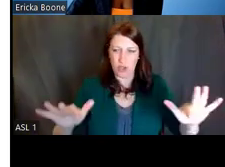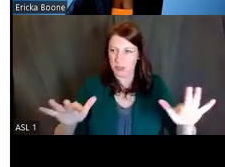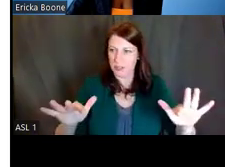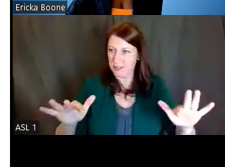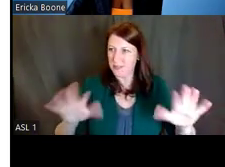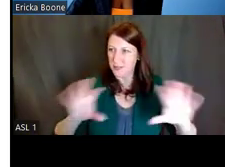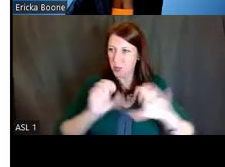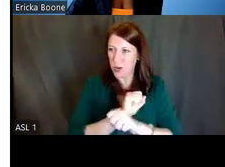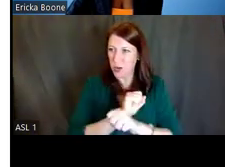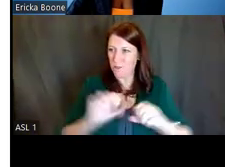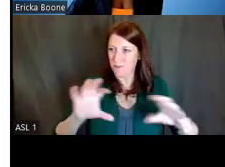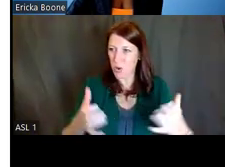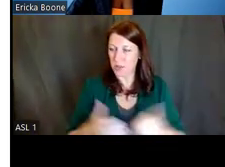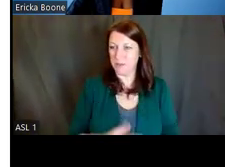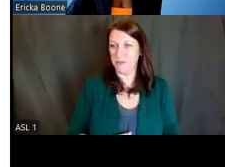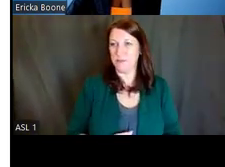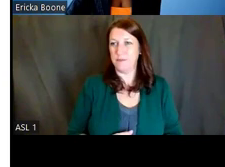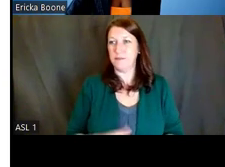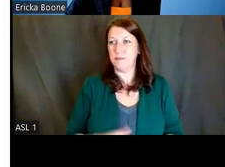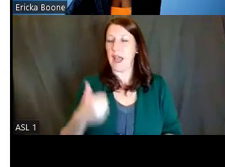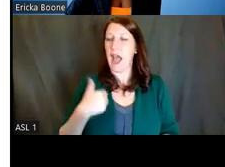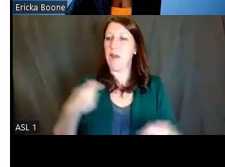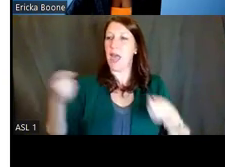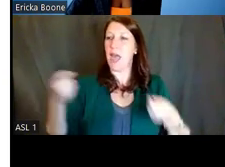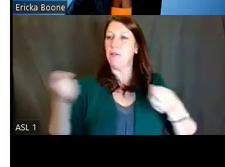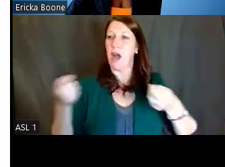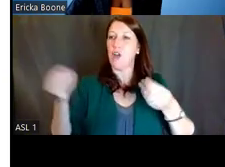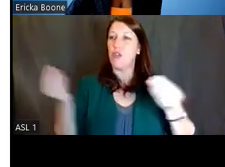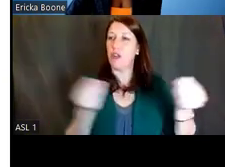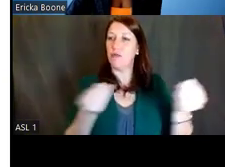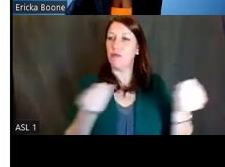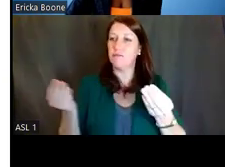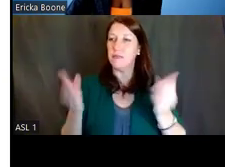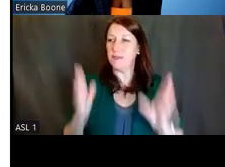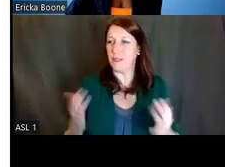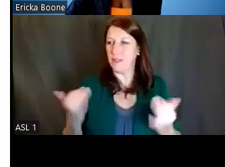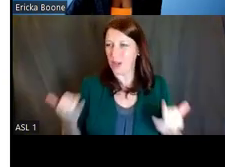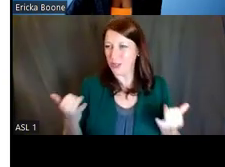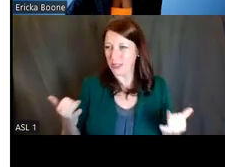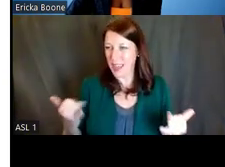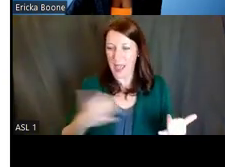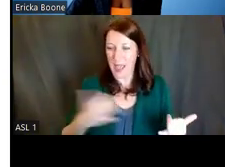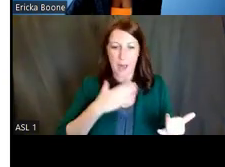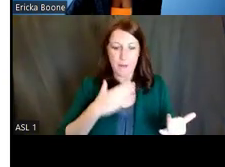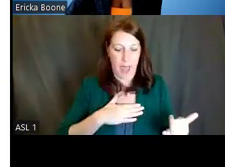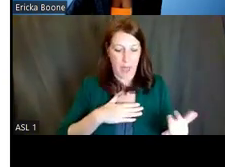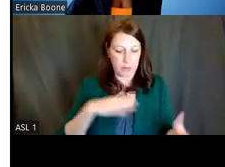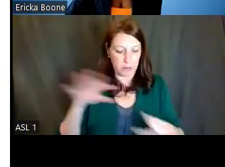I will be serving as the main moderator for today's event, and I'm pleased to share the format of today's topics.